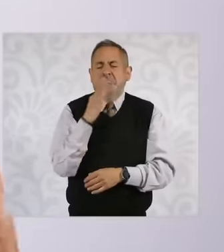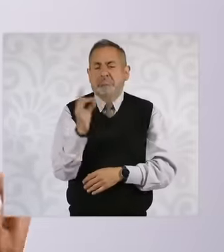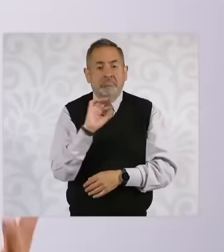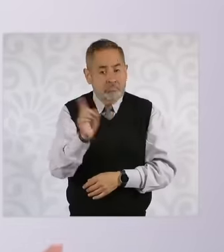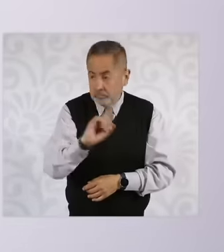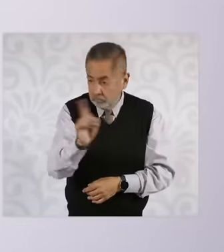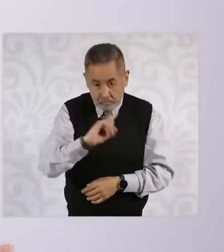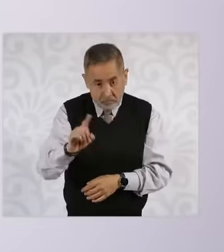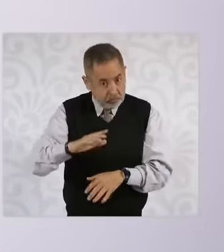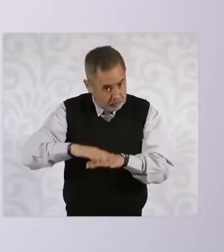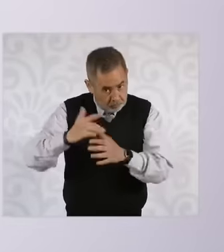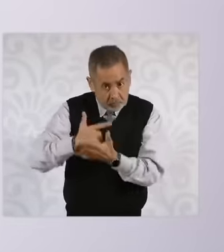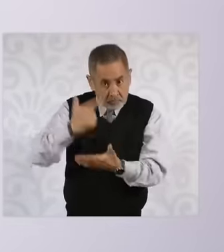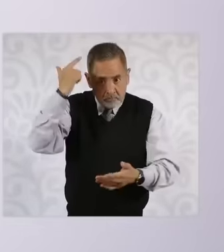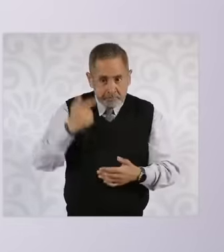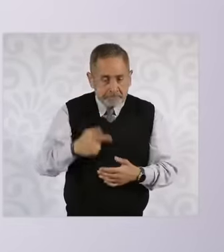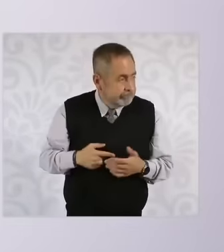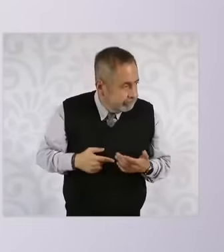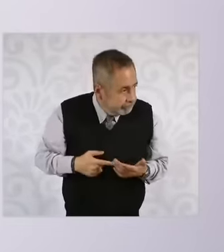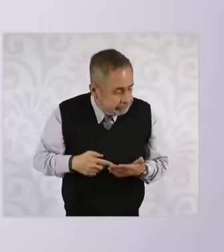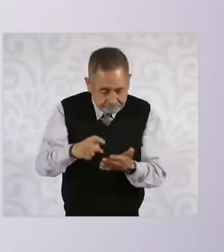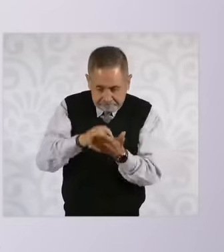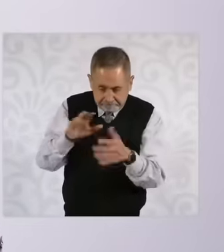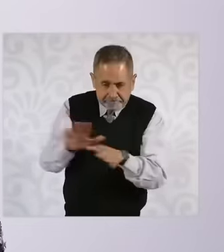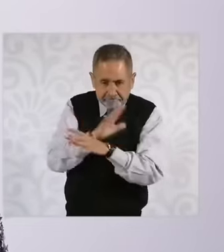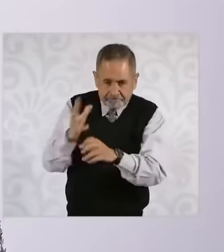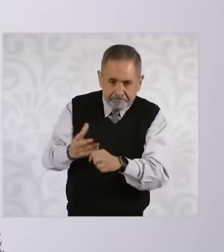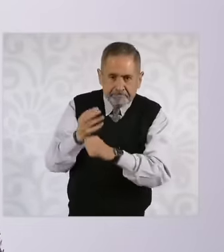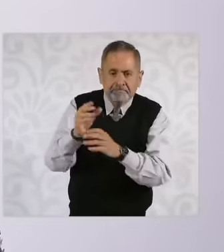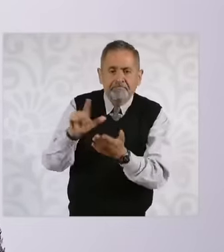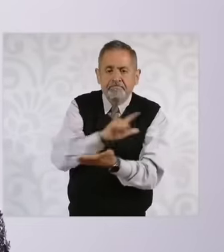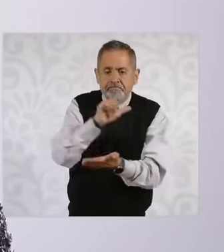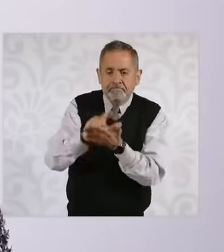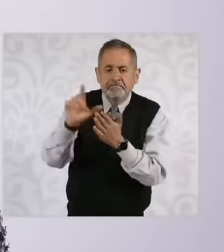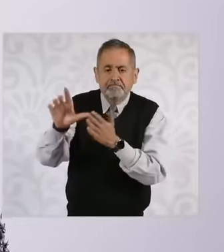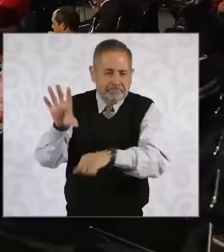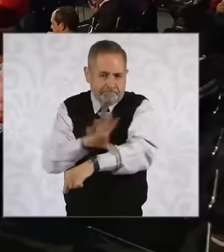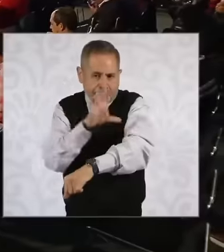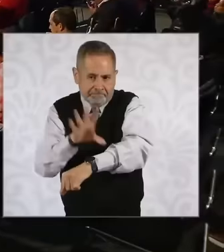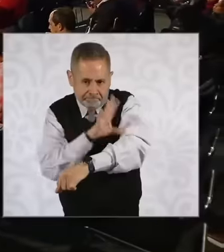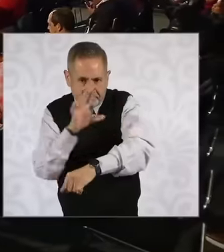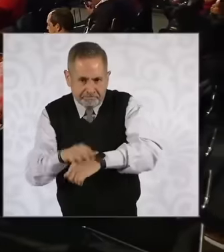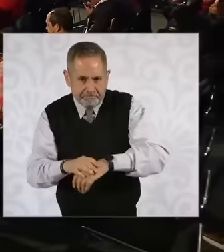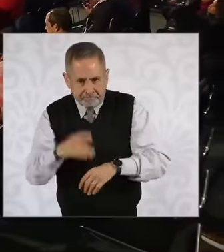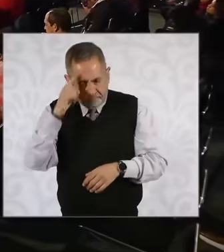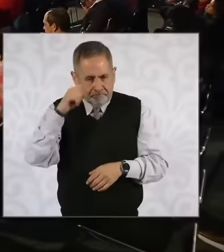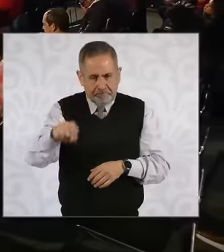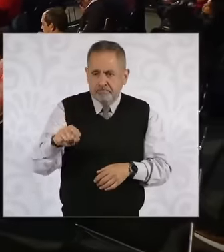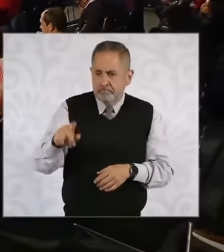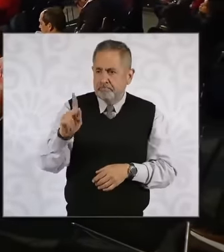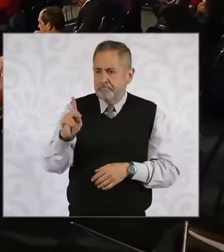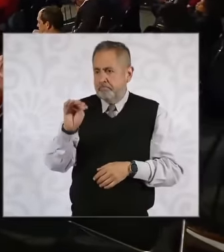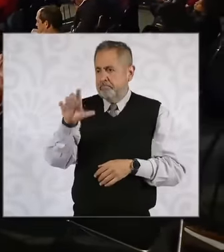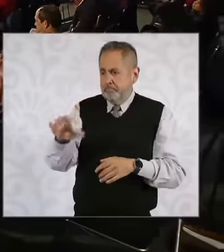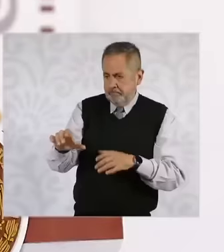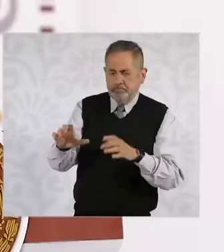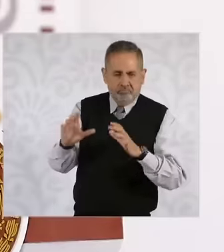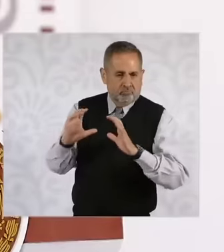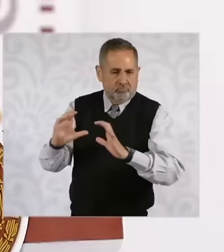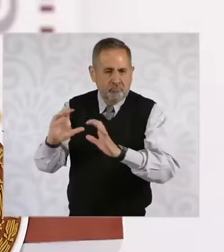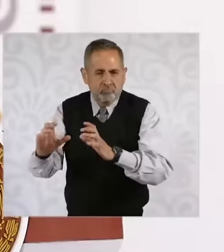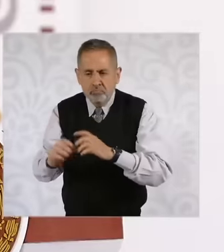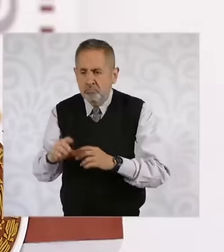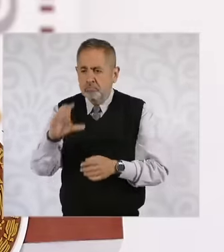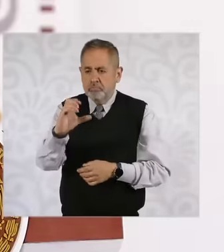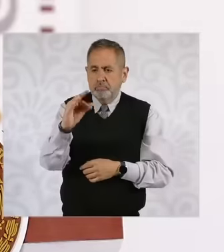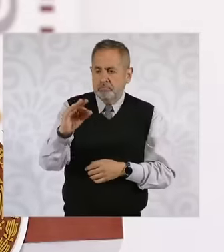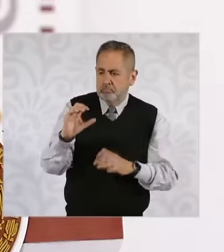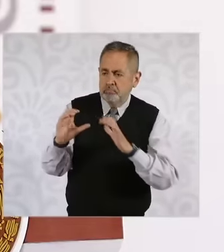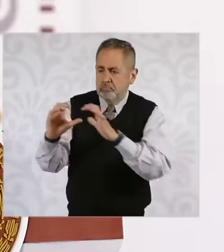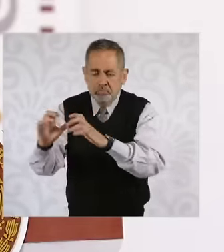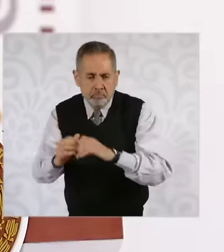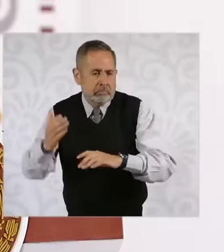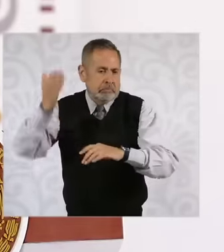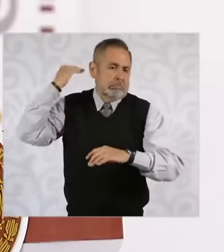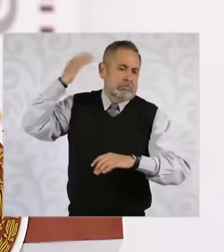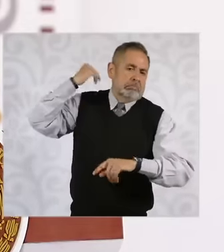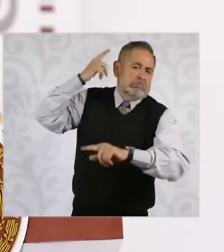the Constitution to carry out an energy reform that federal denationalization of electricity